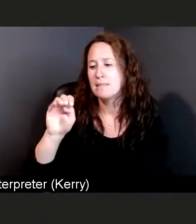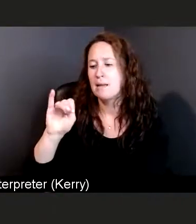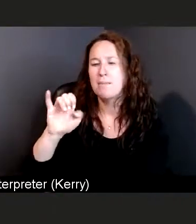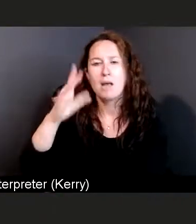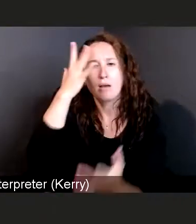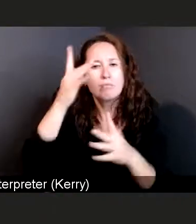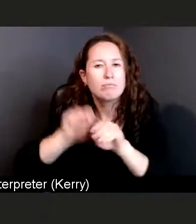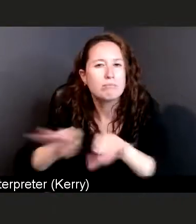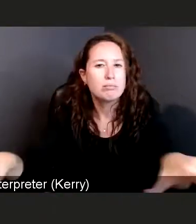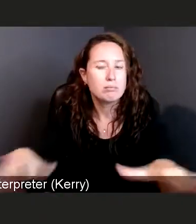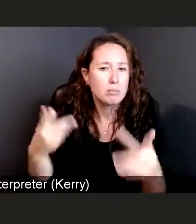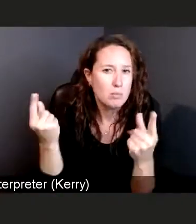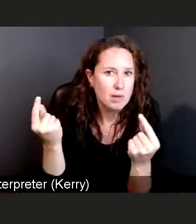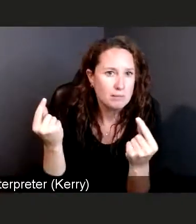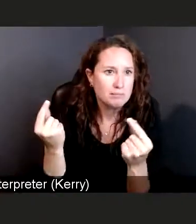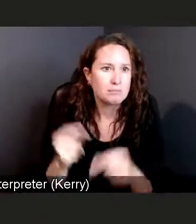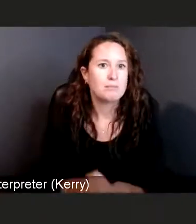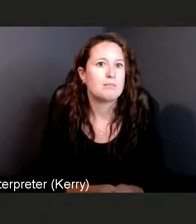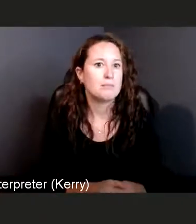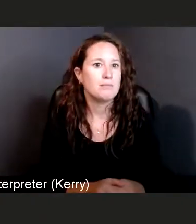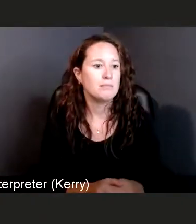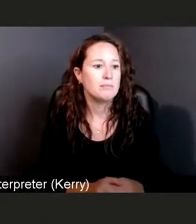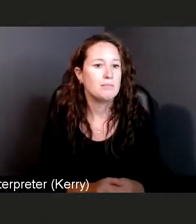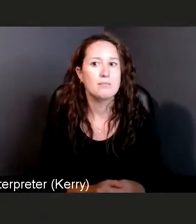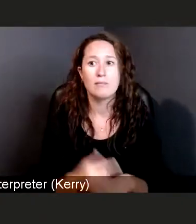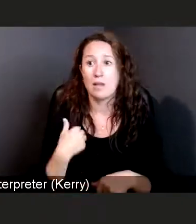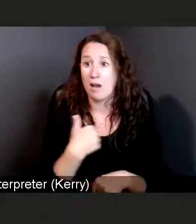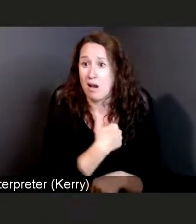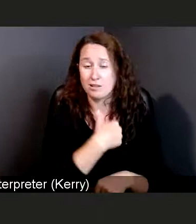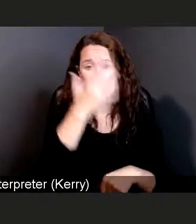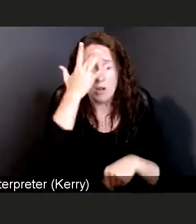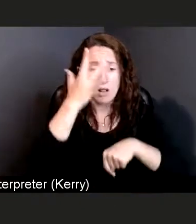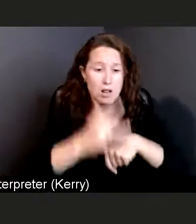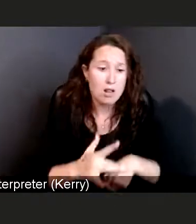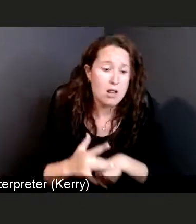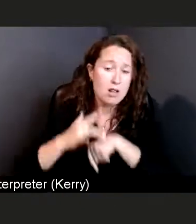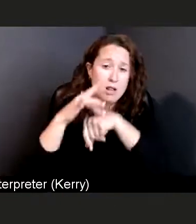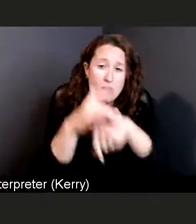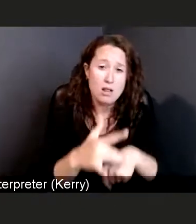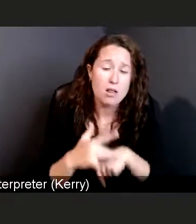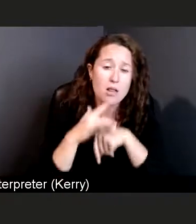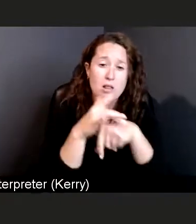"It is unnecessary to dwell on the nightmare of the five weeks, which followed the start of the pandemic.